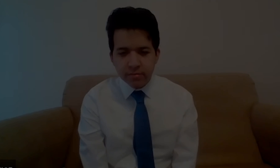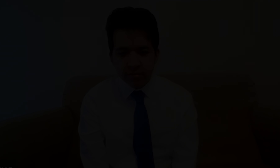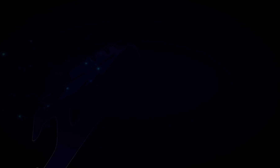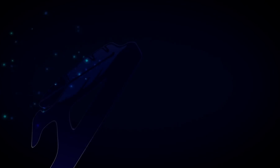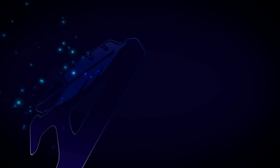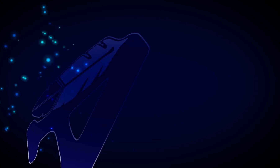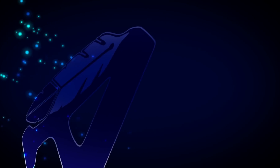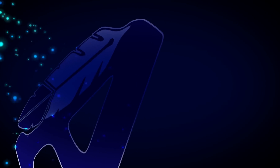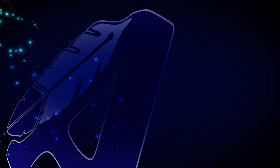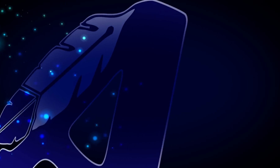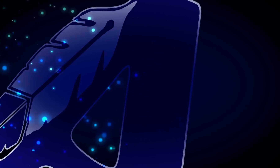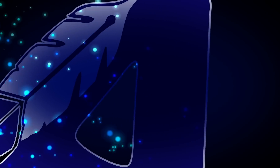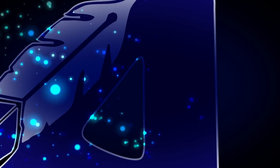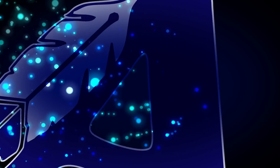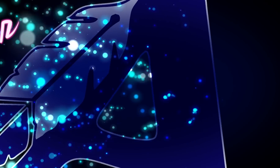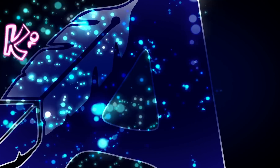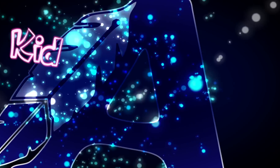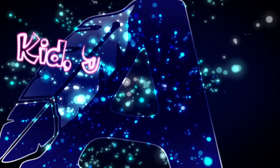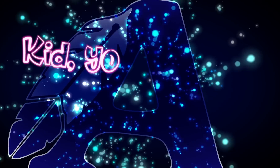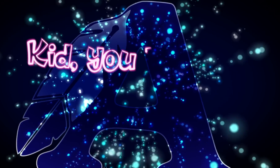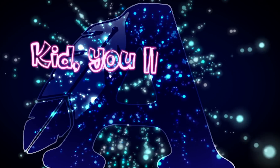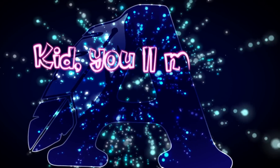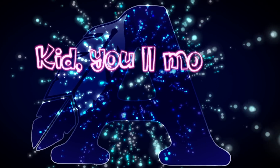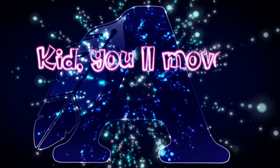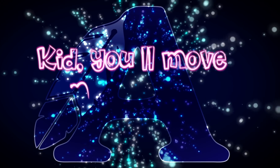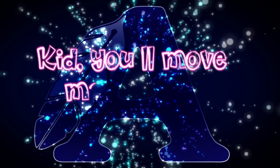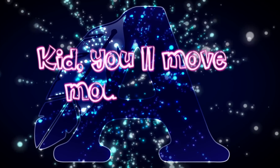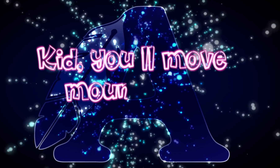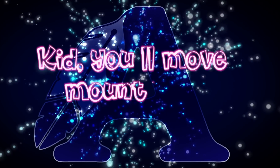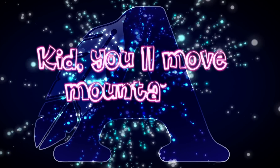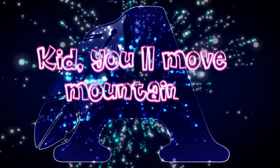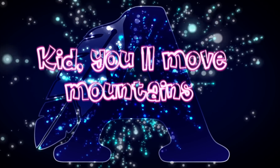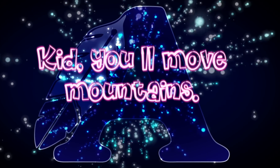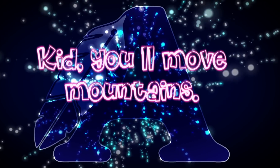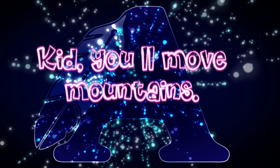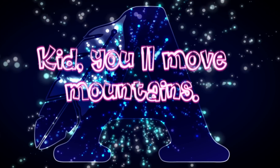AN ANIMATION APPEARS IT READS KID YOU'LL MOVE MOUNTAINS,